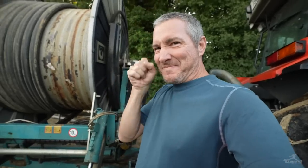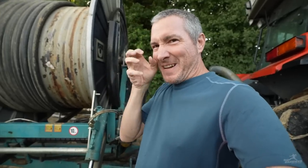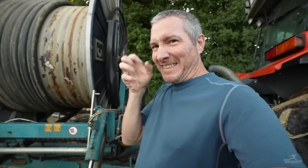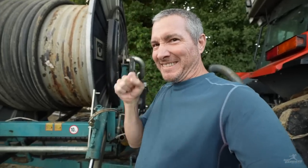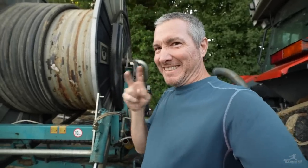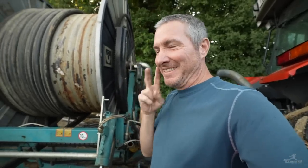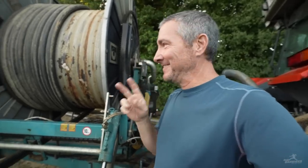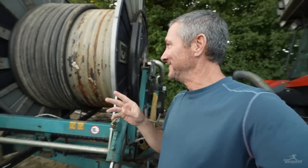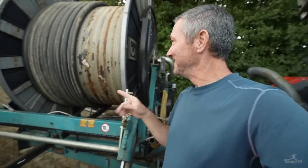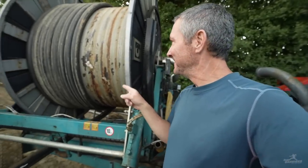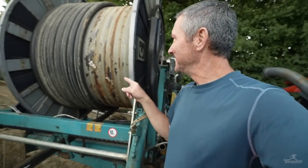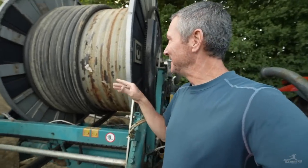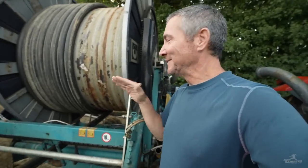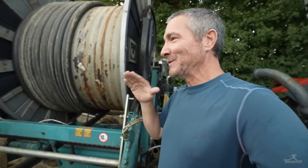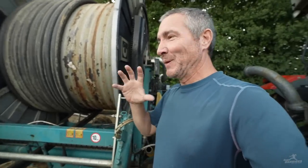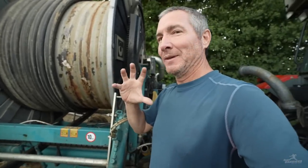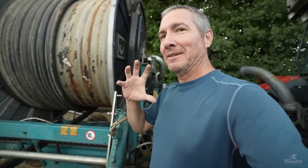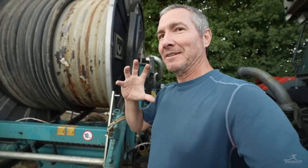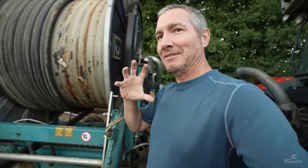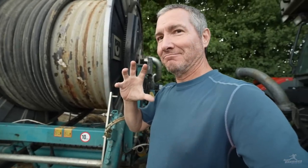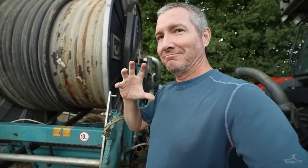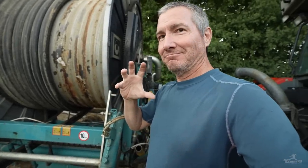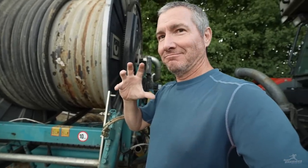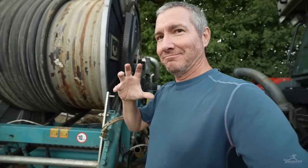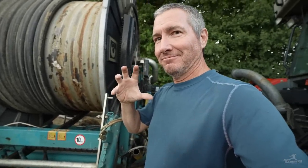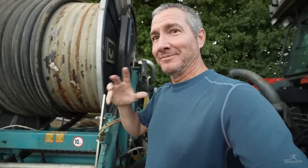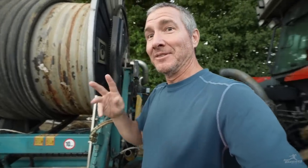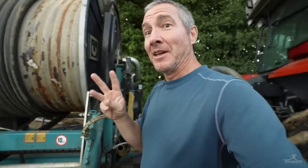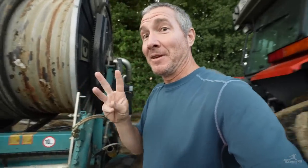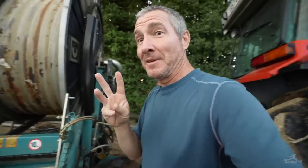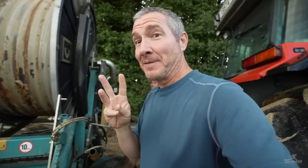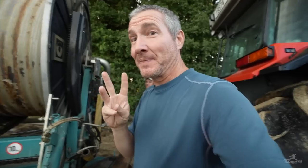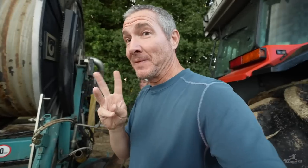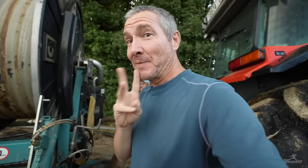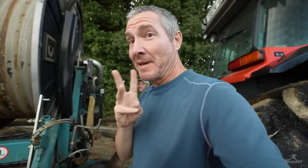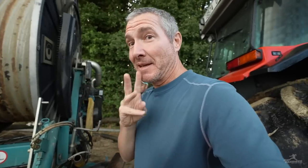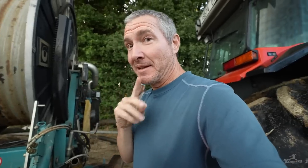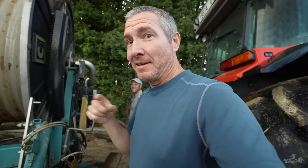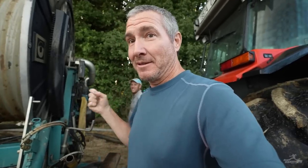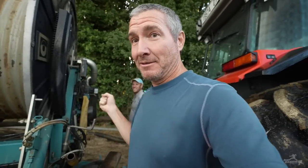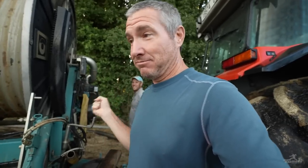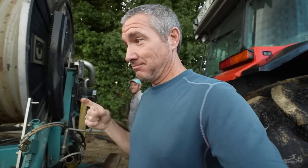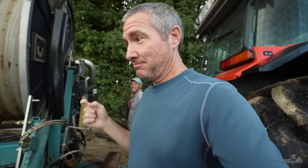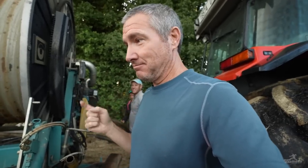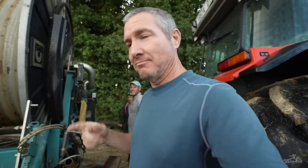This is amazing to see. It’s turning slowly. As soon as it’s done sending water out,